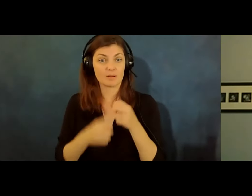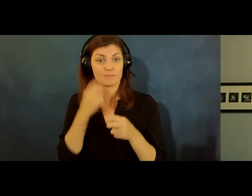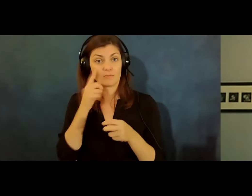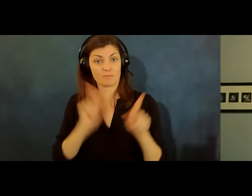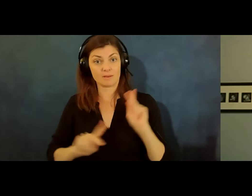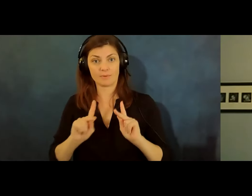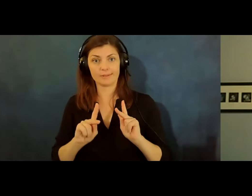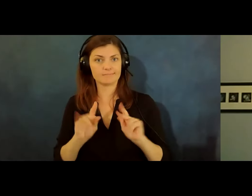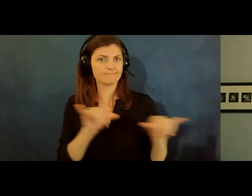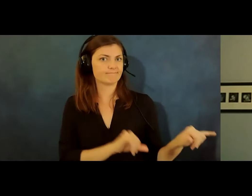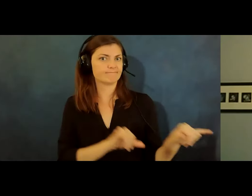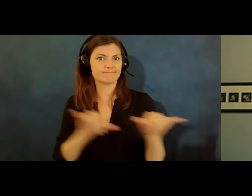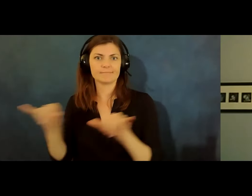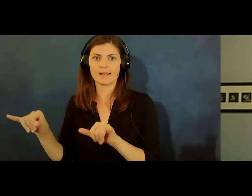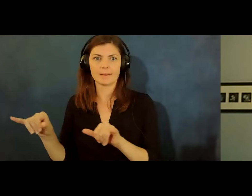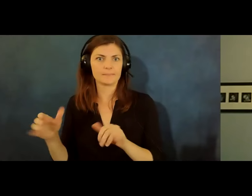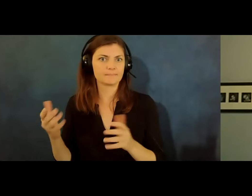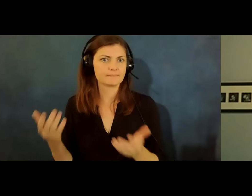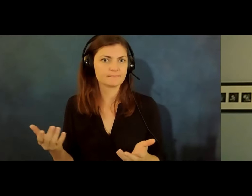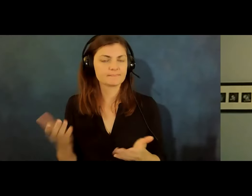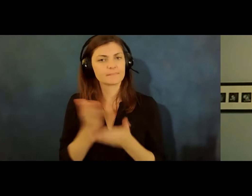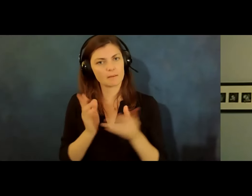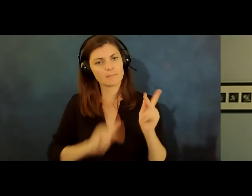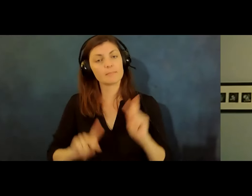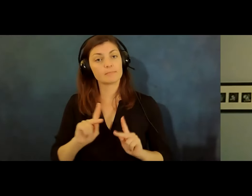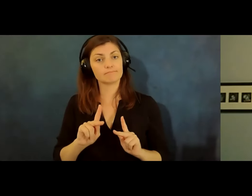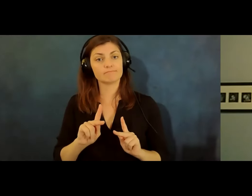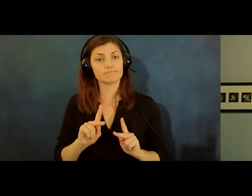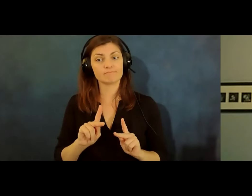exactly the same as they've always been some people this doesn't work very well for them